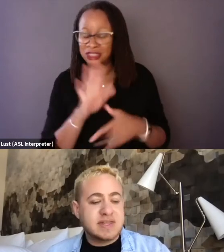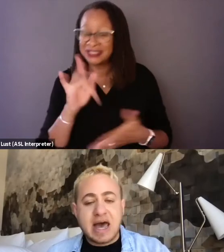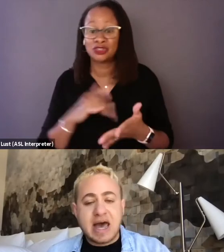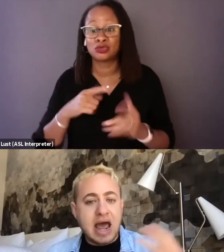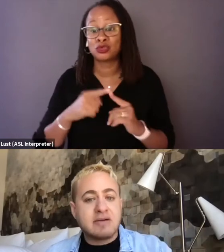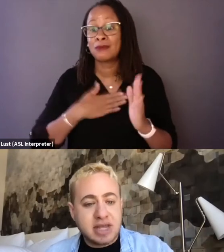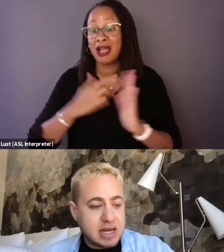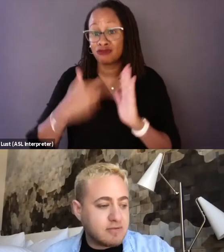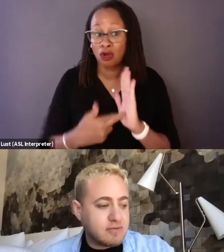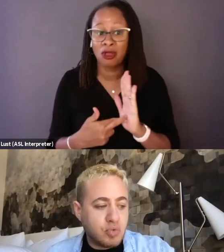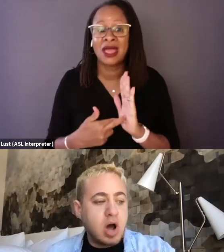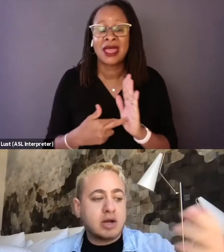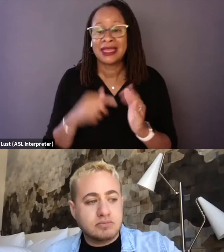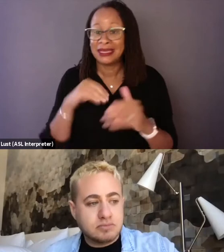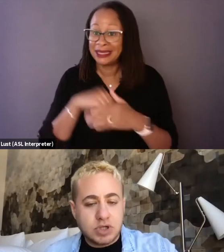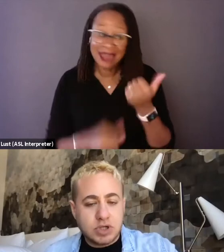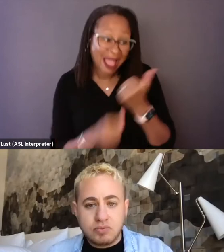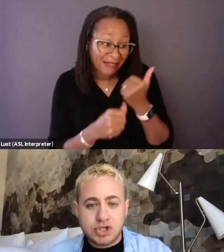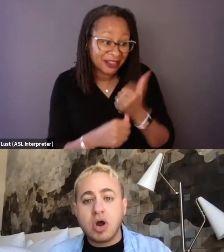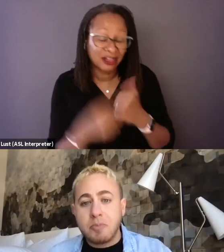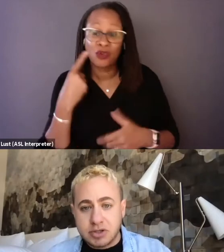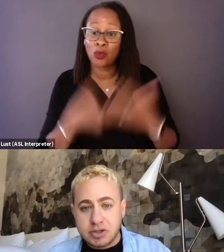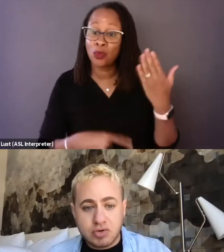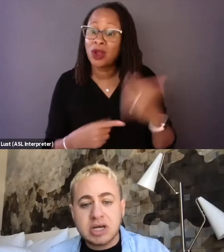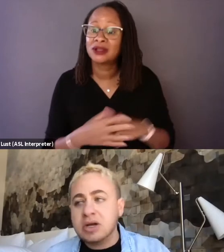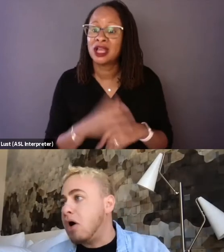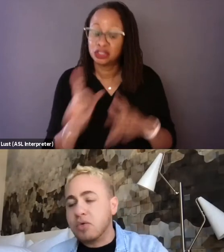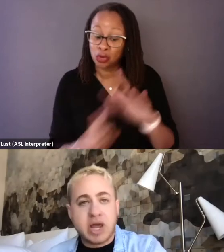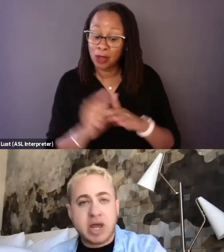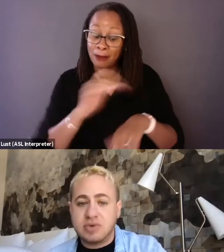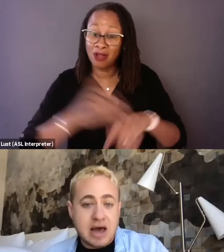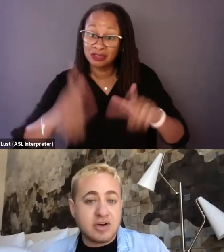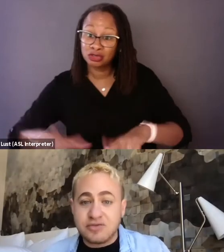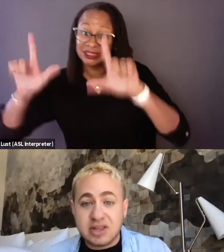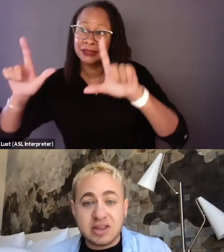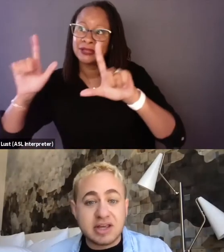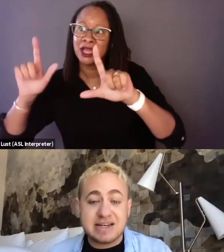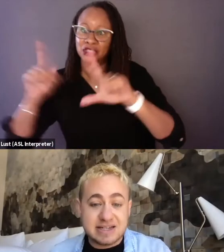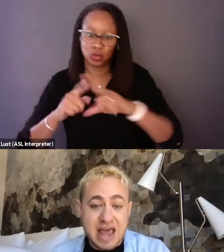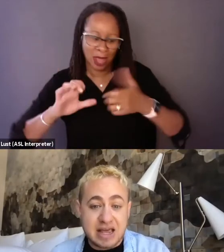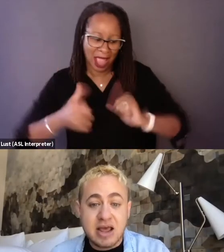was that in advocating for what showed up on screen all the way to how they're feeling day-to-day